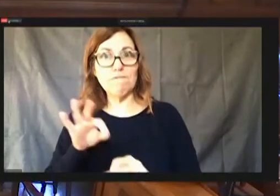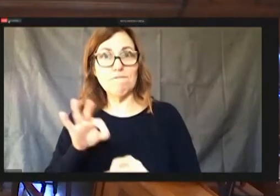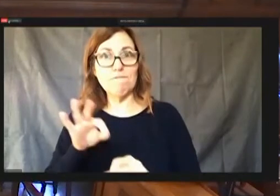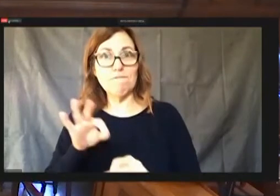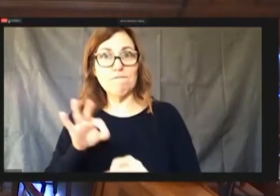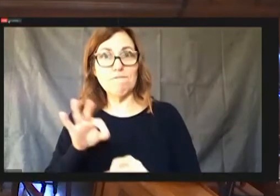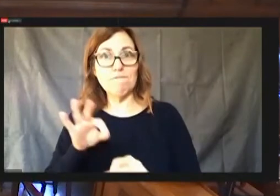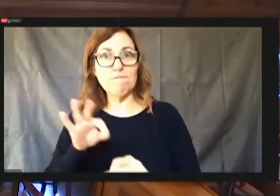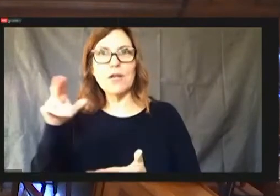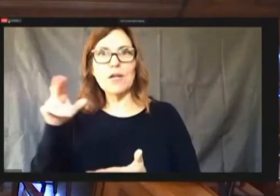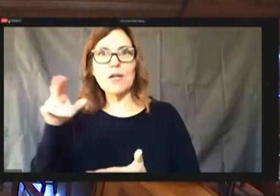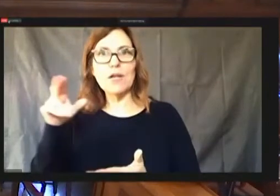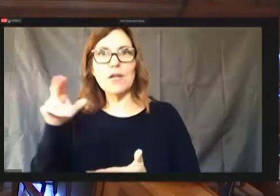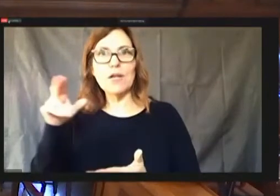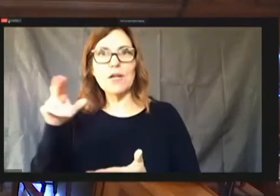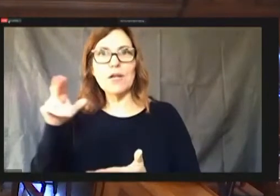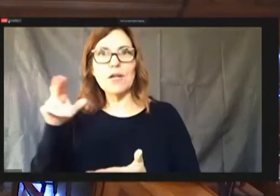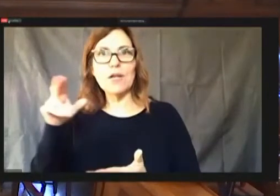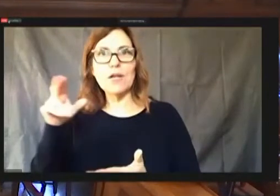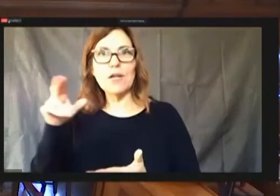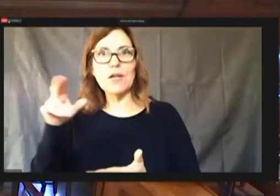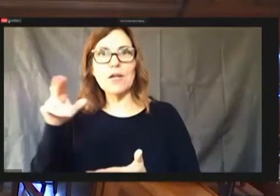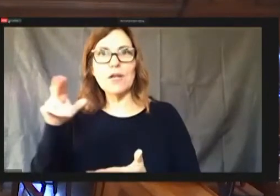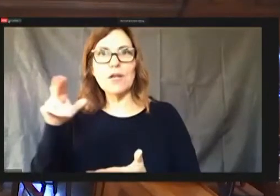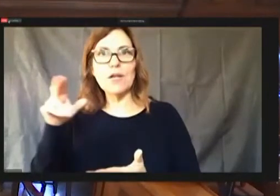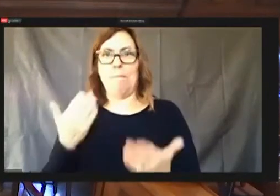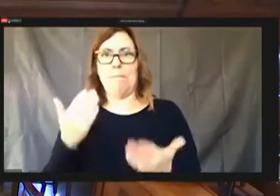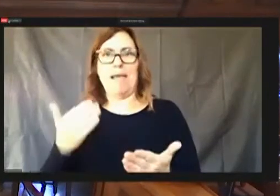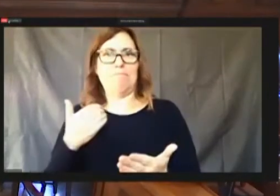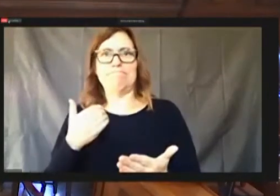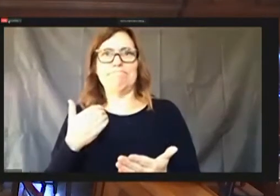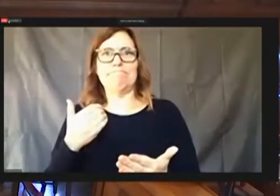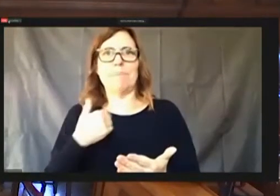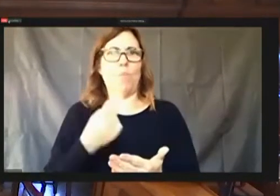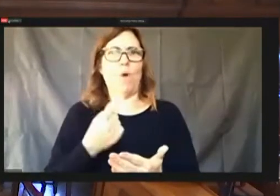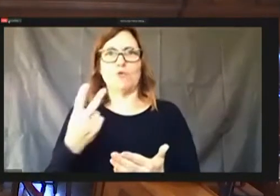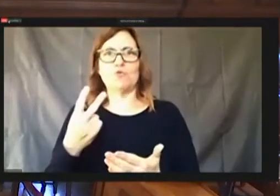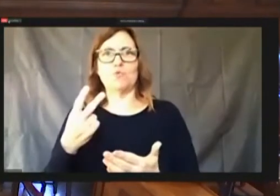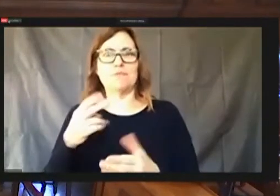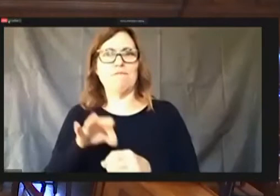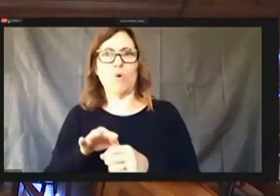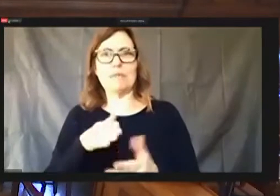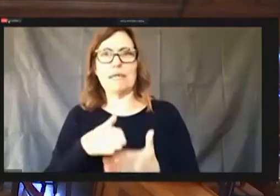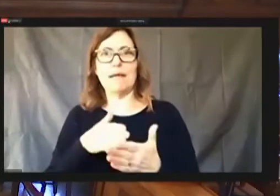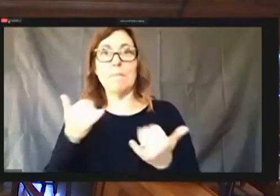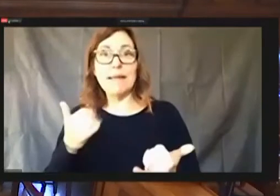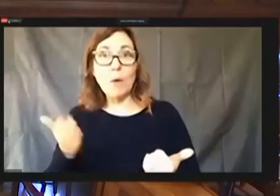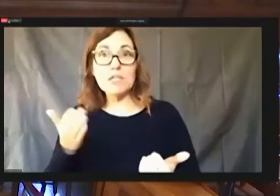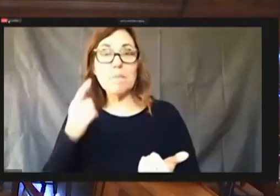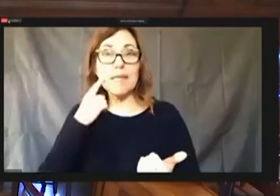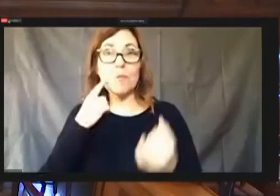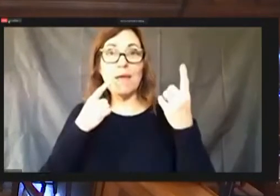But, so now that's here, I'm thinking now we have half our fleet painted and half our fleet not, and it looks terrible.